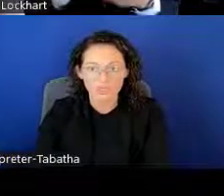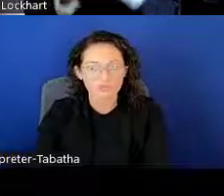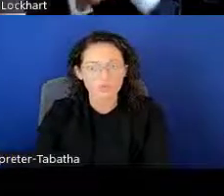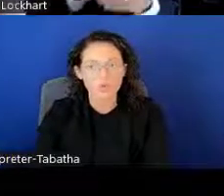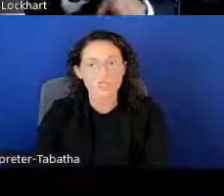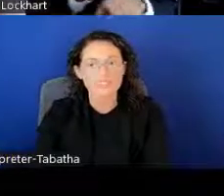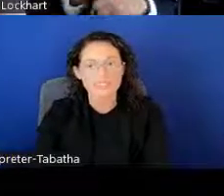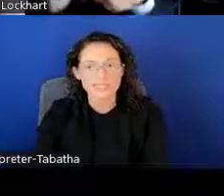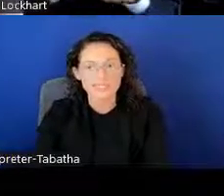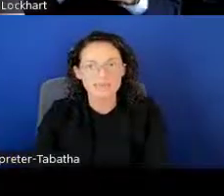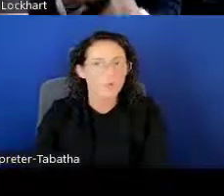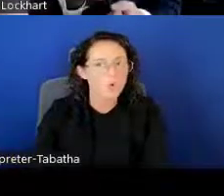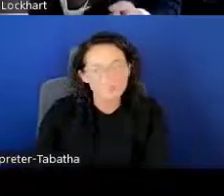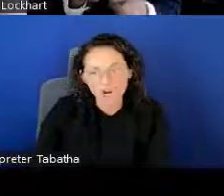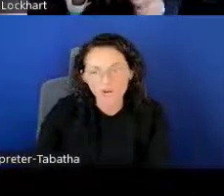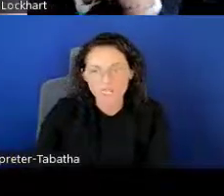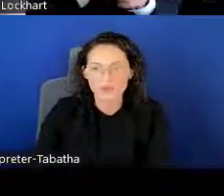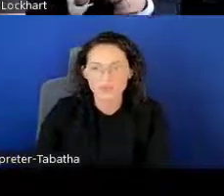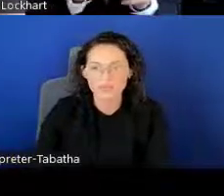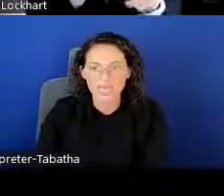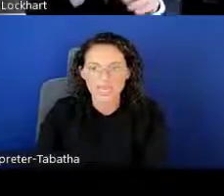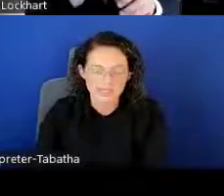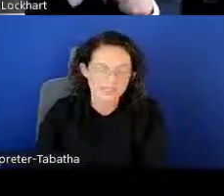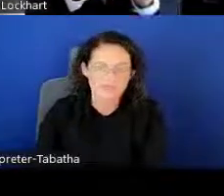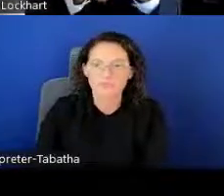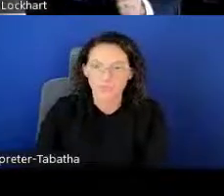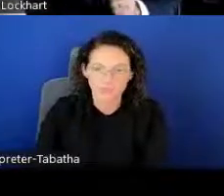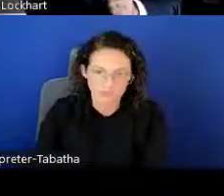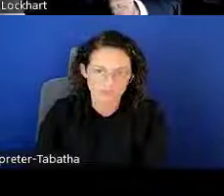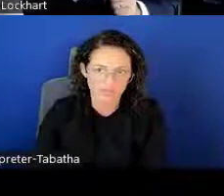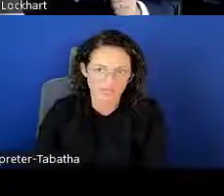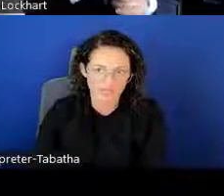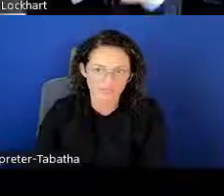the reviewer wants to see what progress you have made since you first applied,